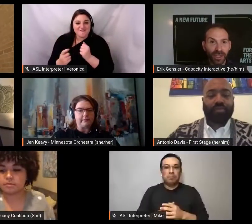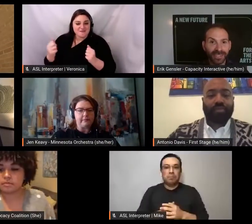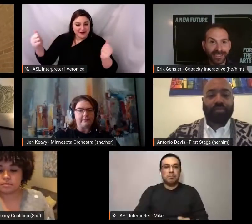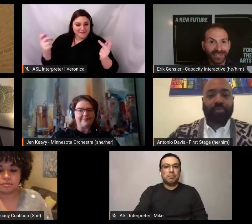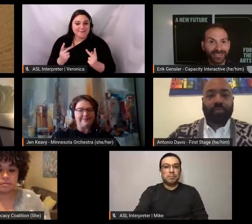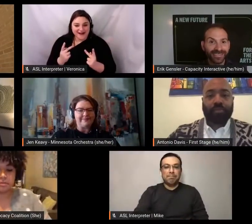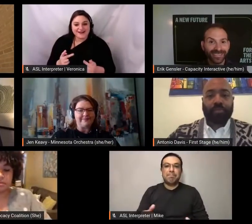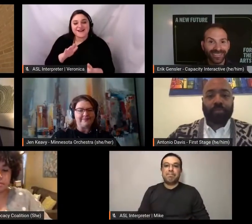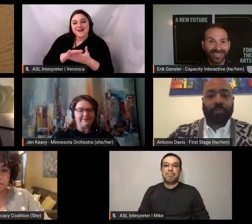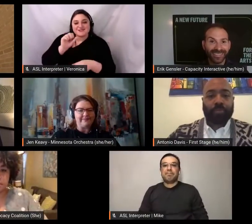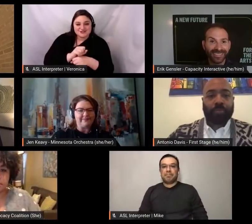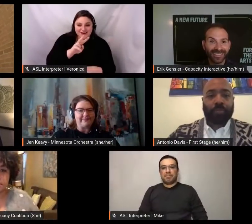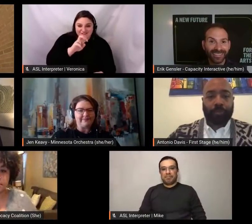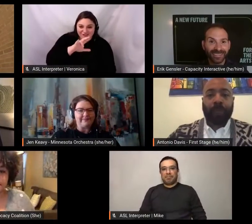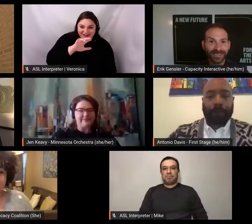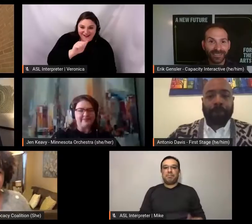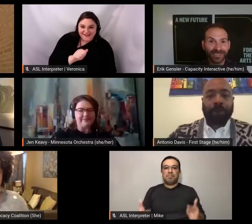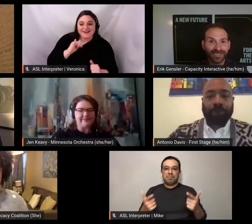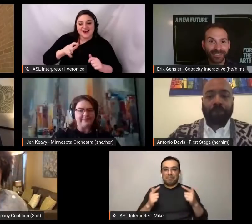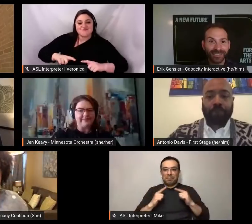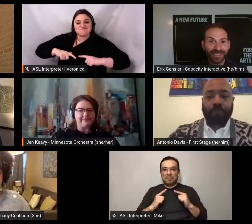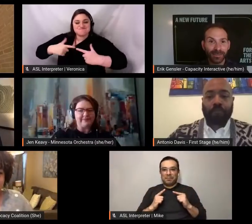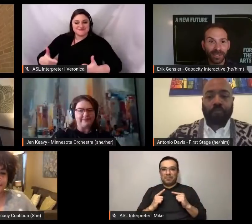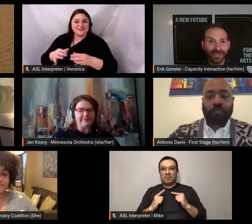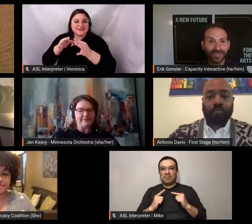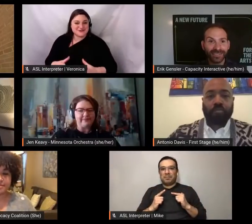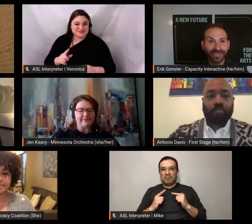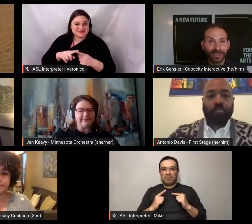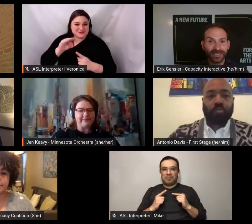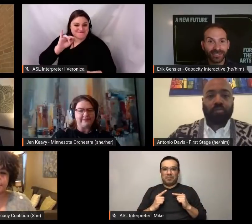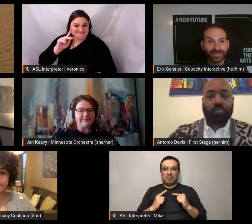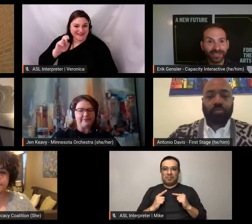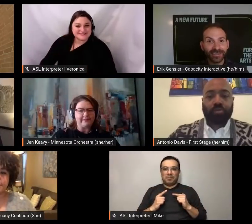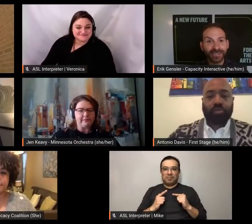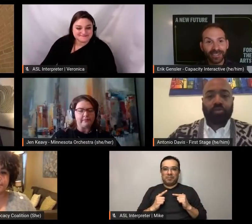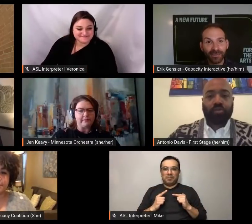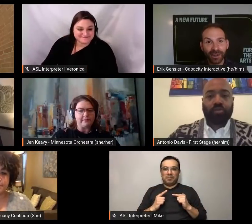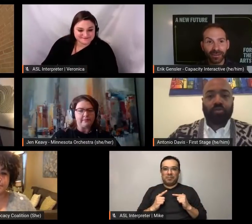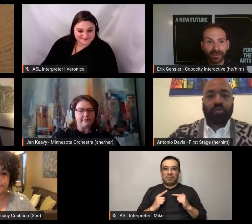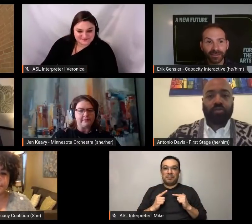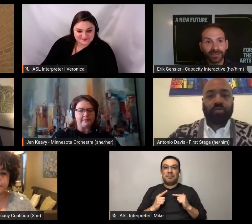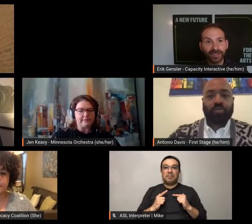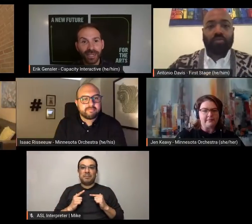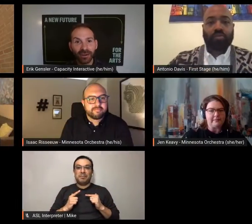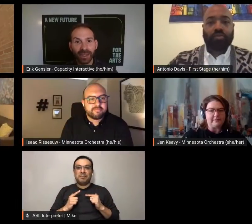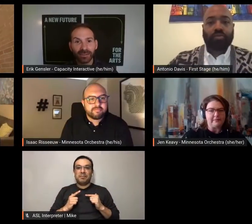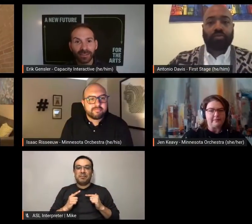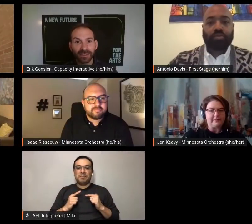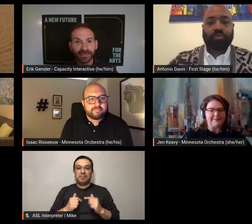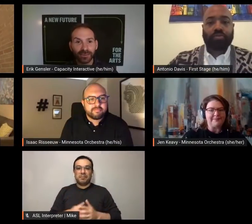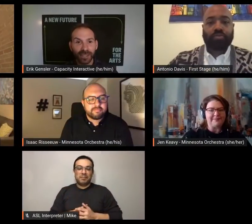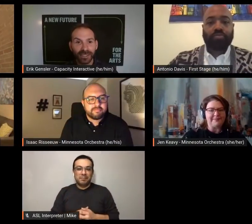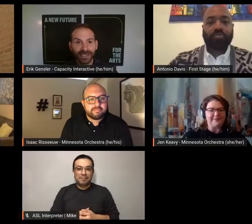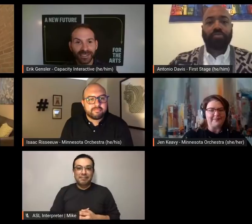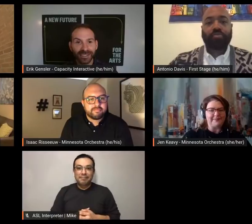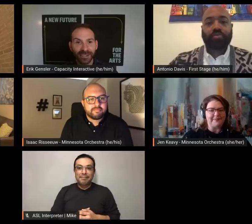Nice job, Veronica. And let's just... give another shout out to Veronica